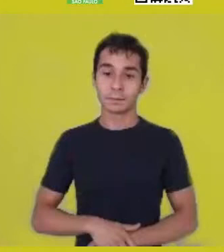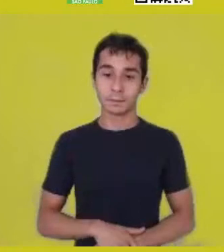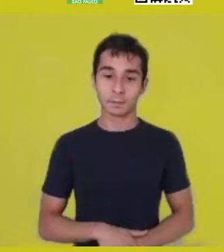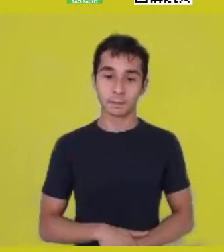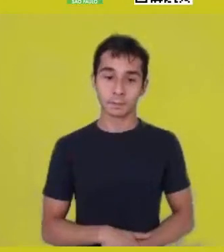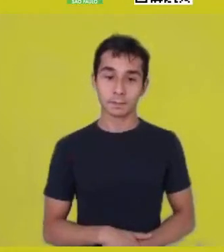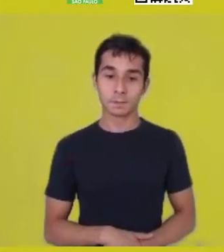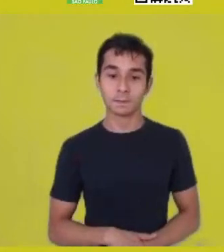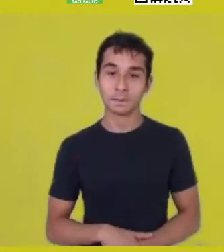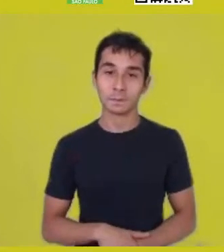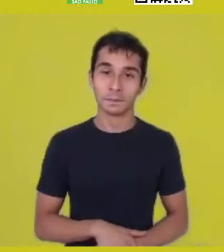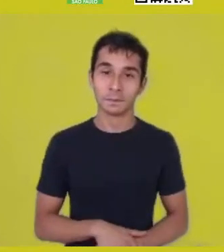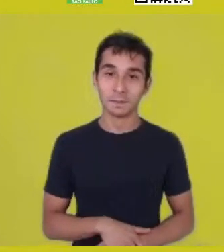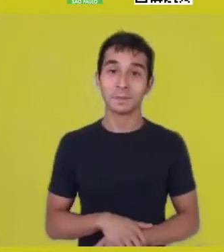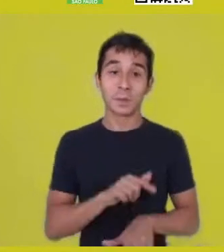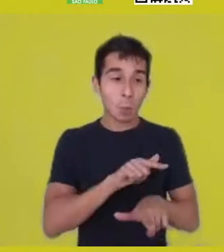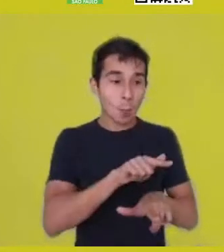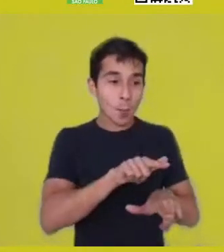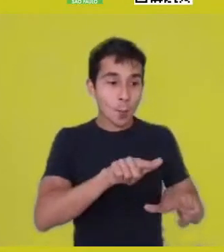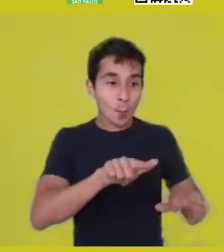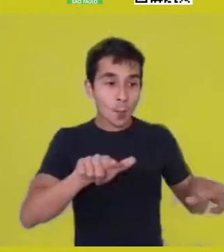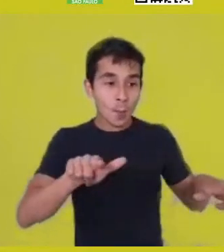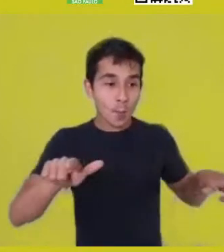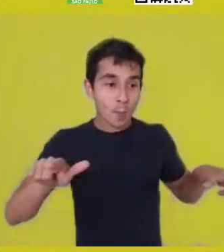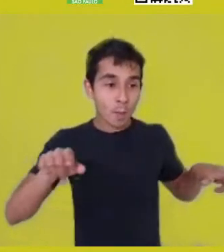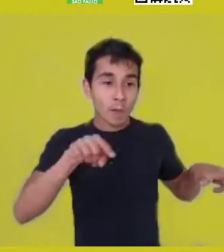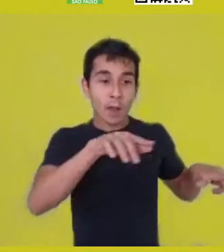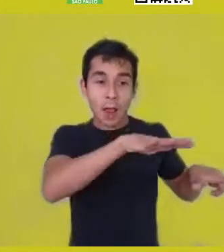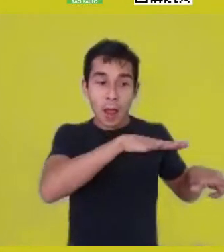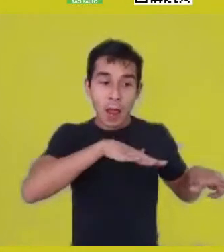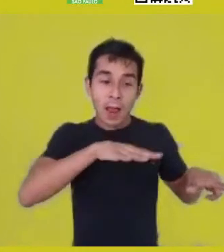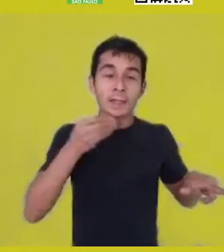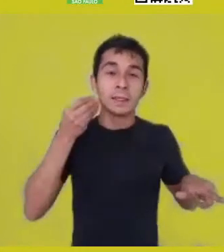to communal, social experiences.